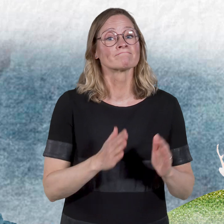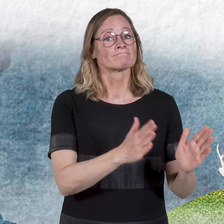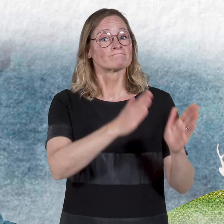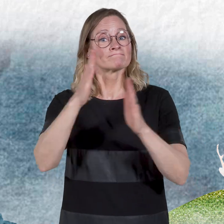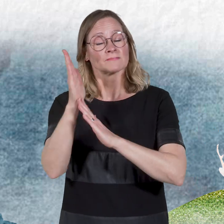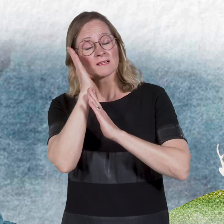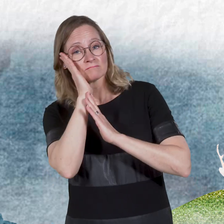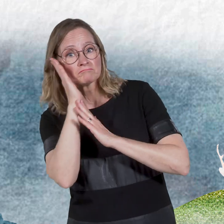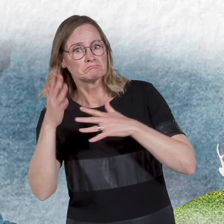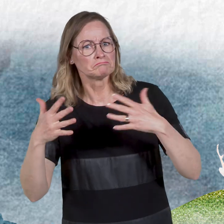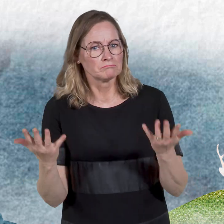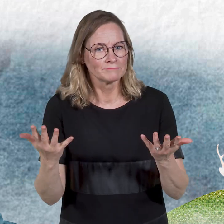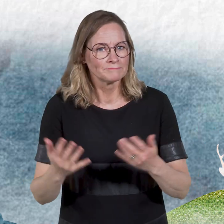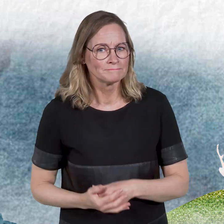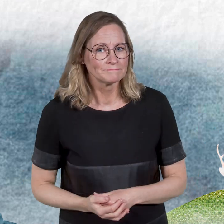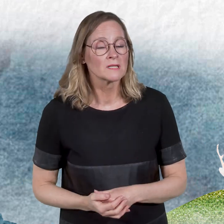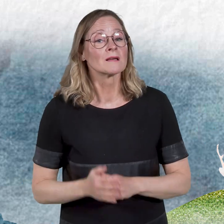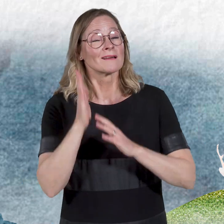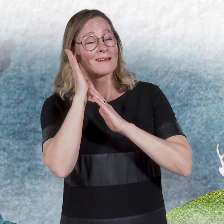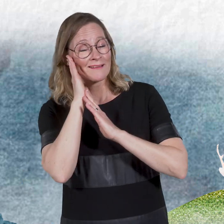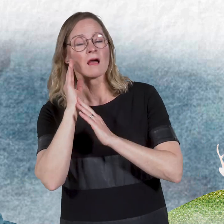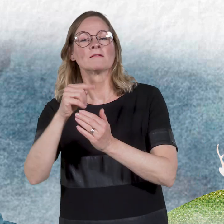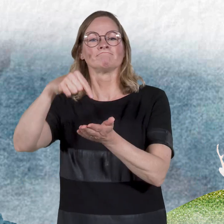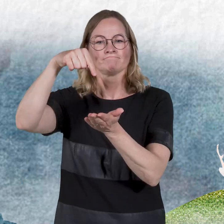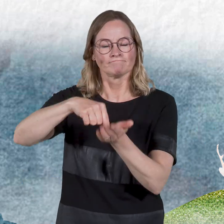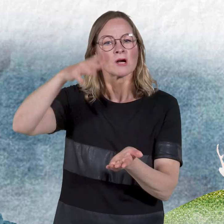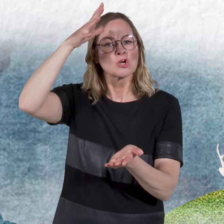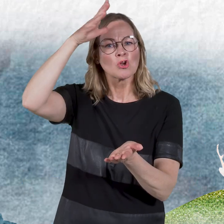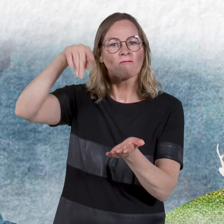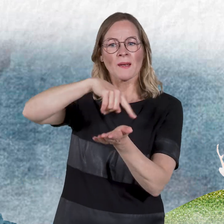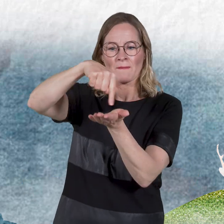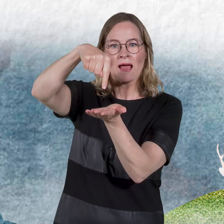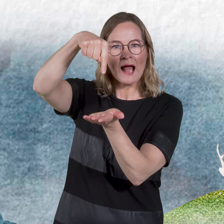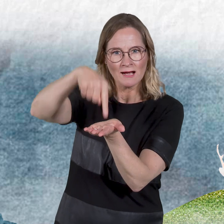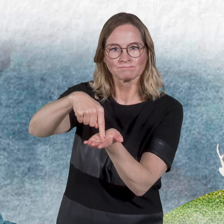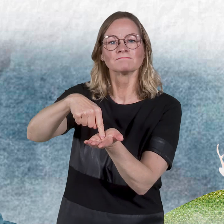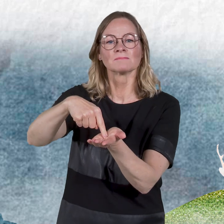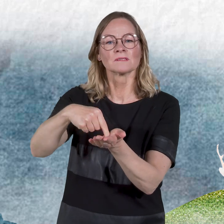We will be staying in Rovaniemi city centre -